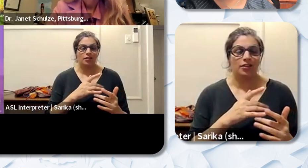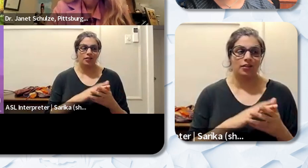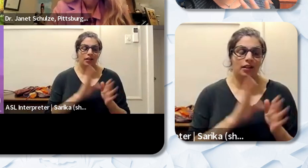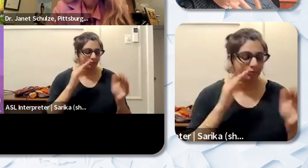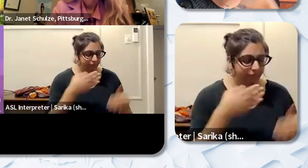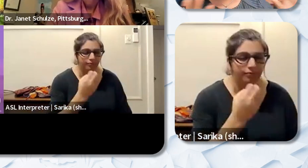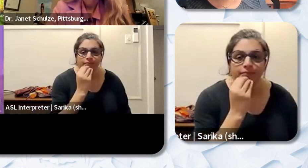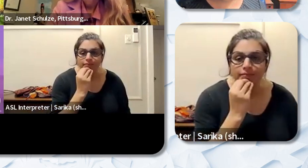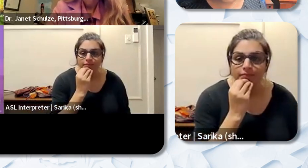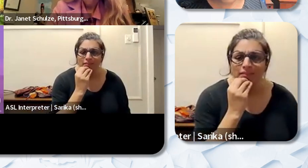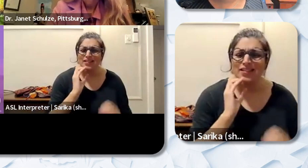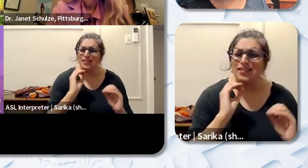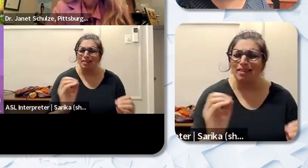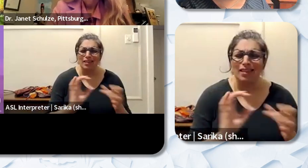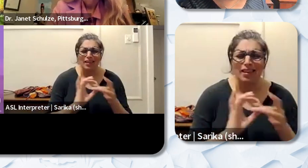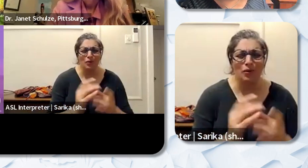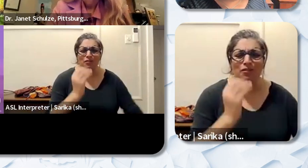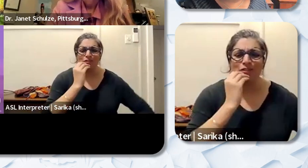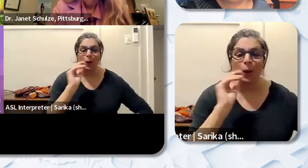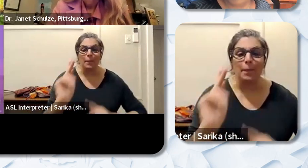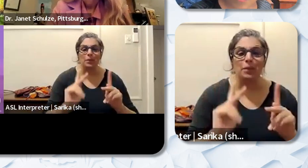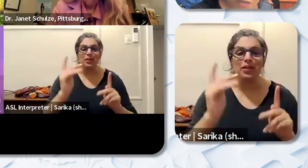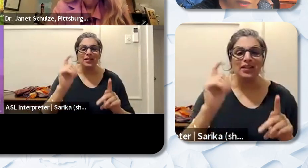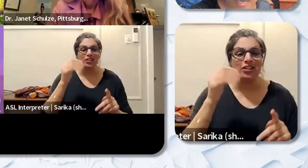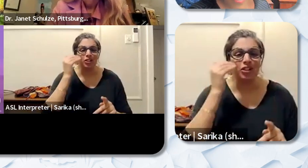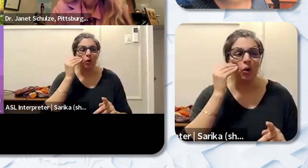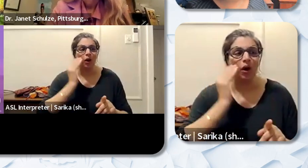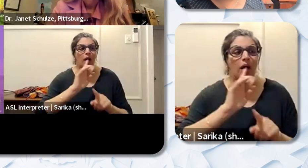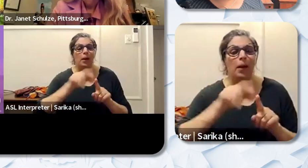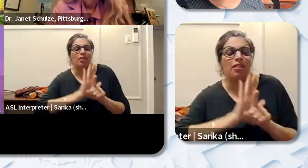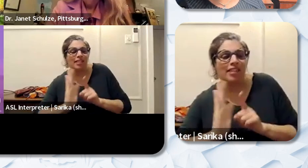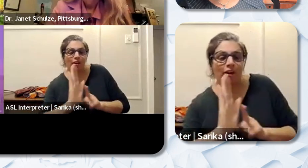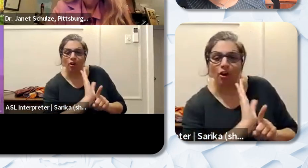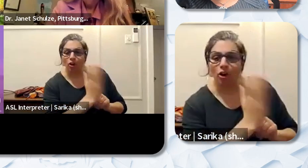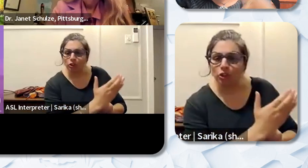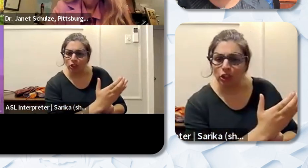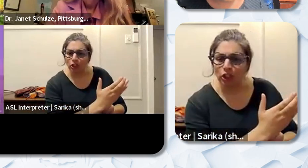nothing to do with food. People needed to know about their culture. So instead of saying Black